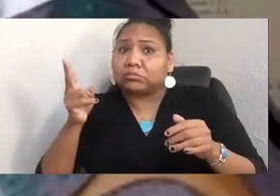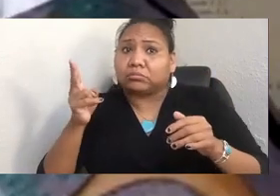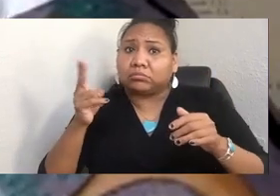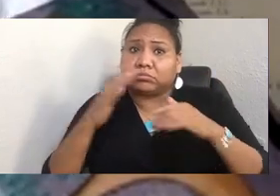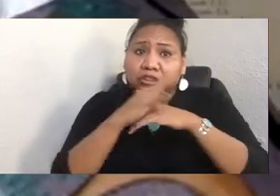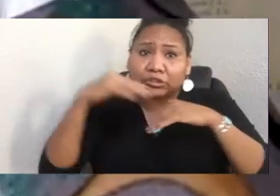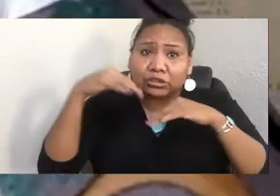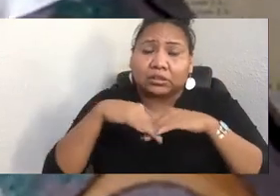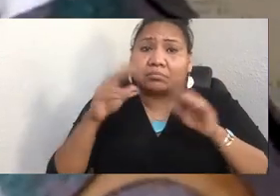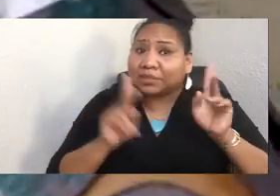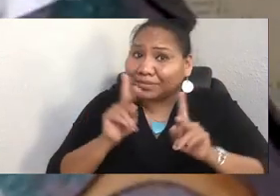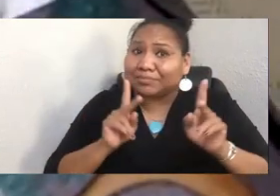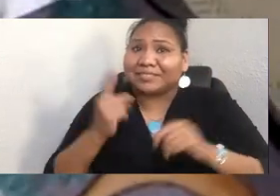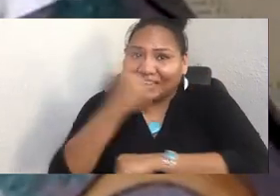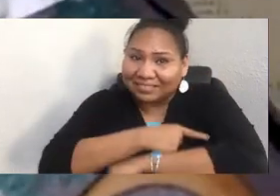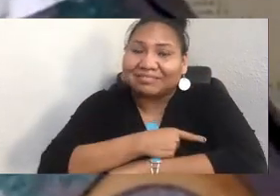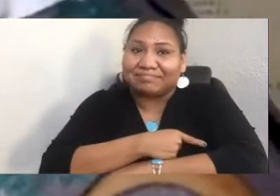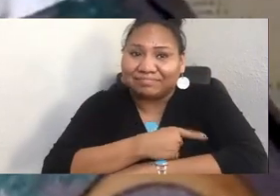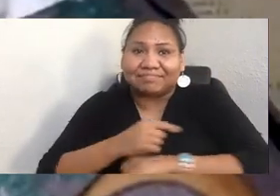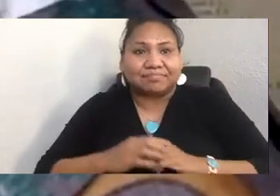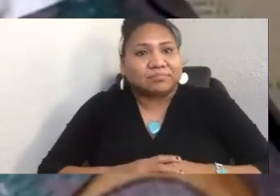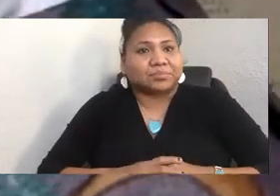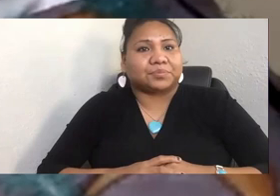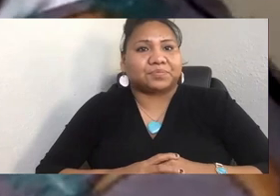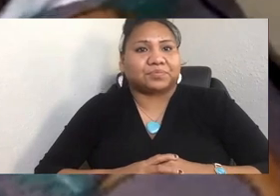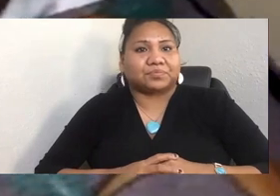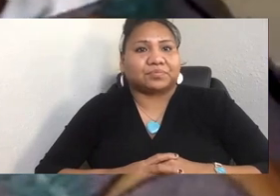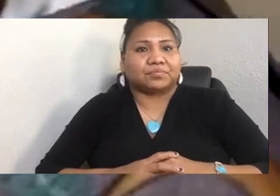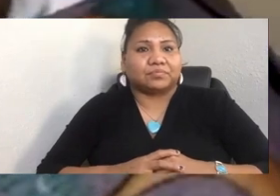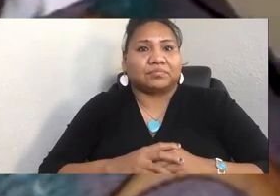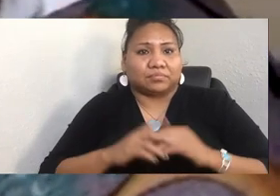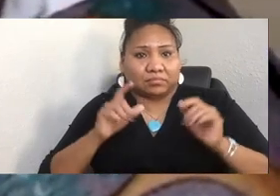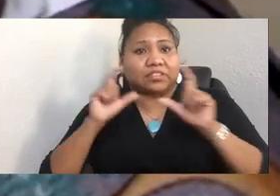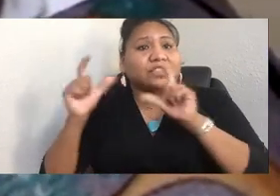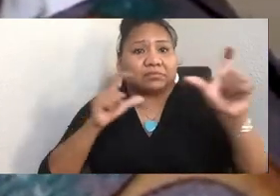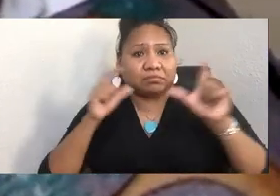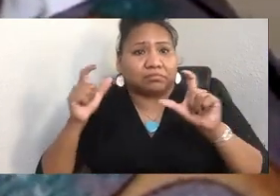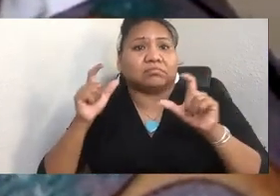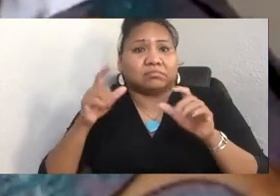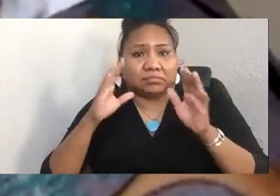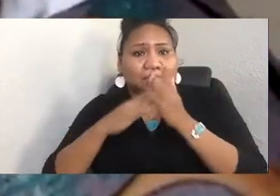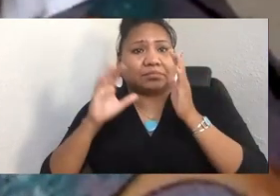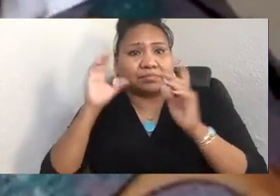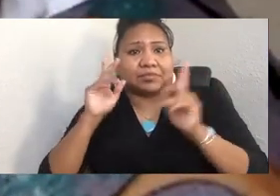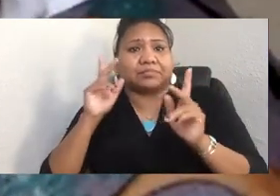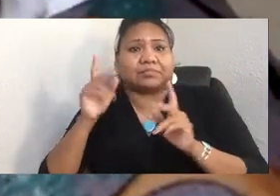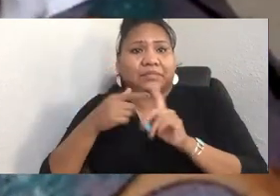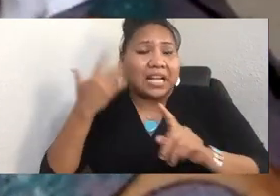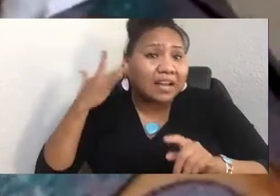Because you did photograph some folks from California and the Bay Area.